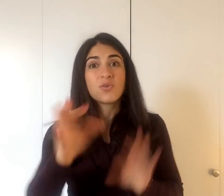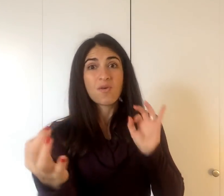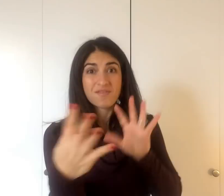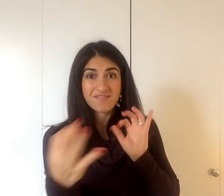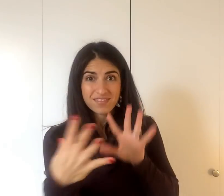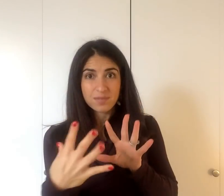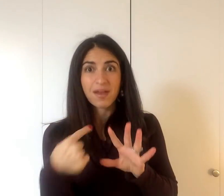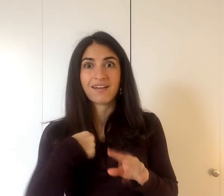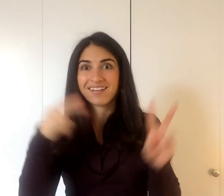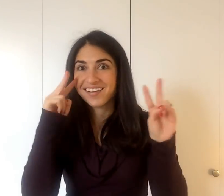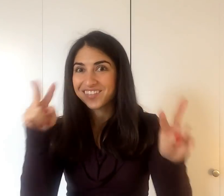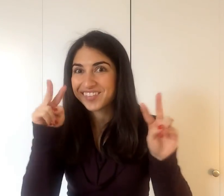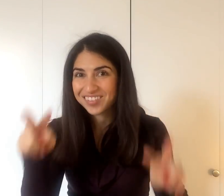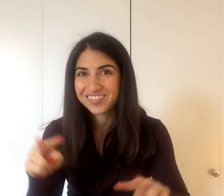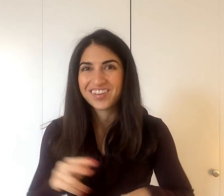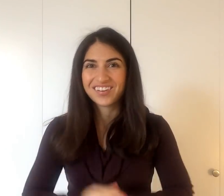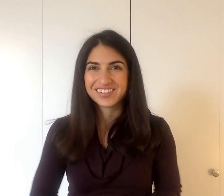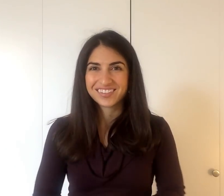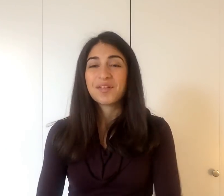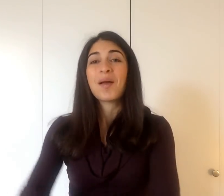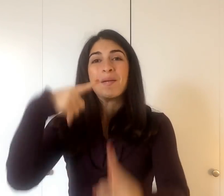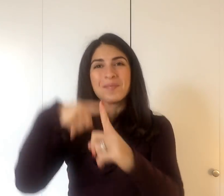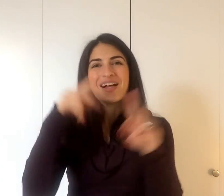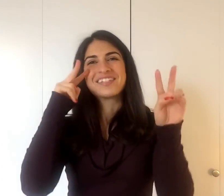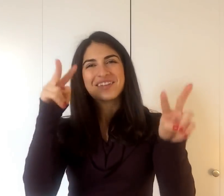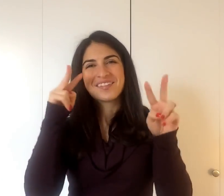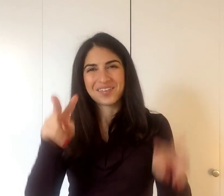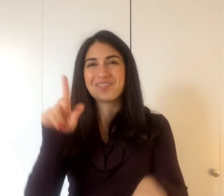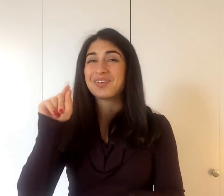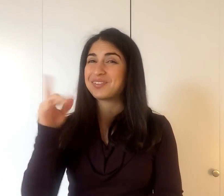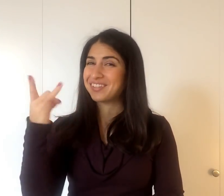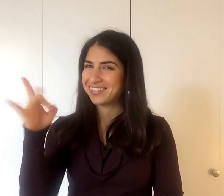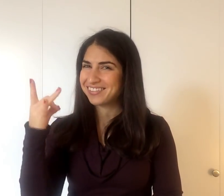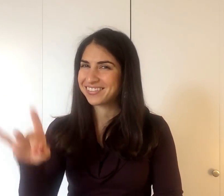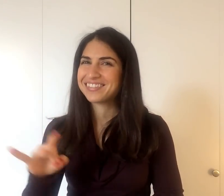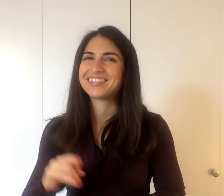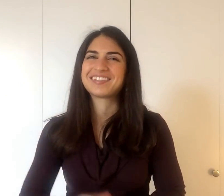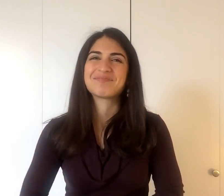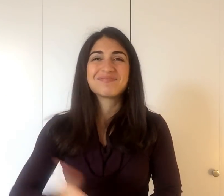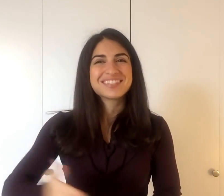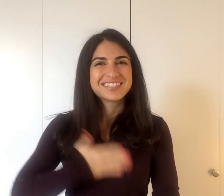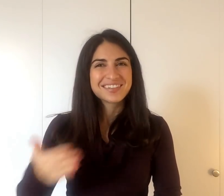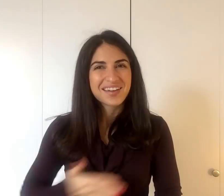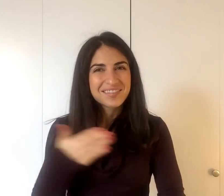Your feedback, I'm really looking forward to it, plus I'm looking forward to 2018!